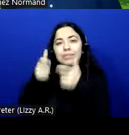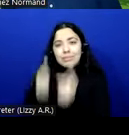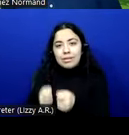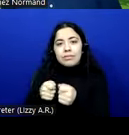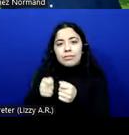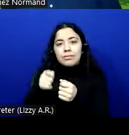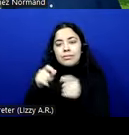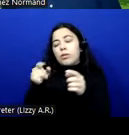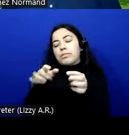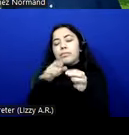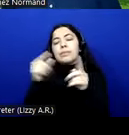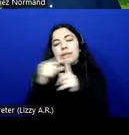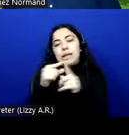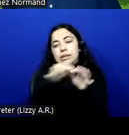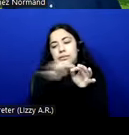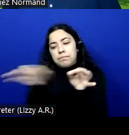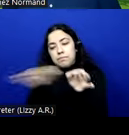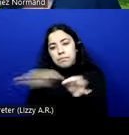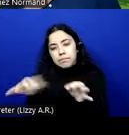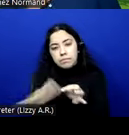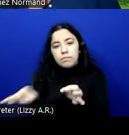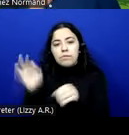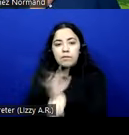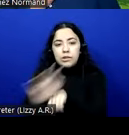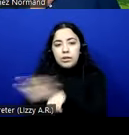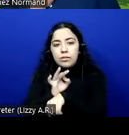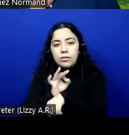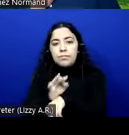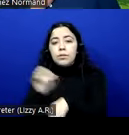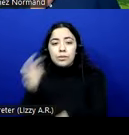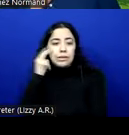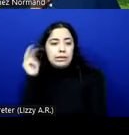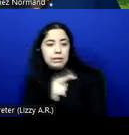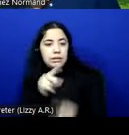you can see on the screen is using the web Real-time communication API combined with